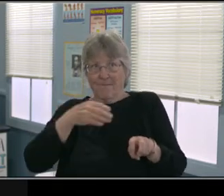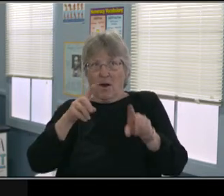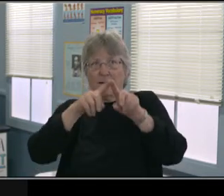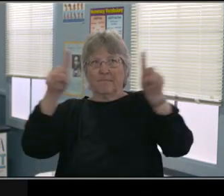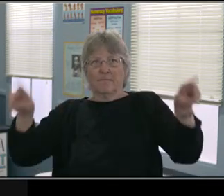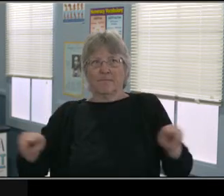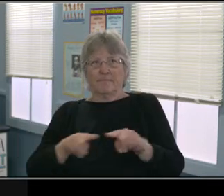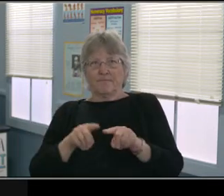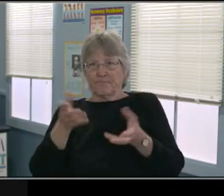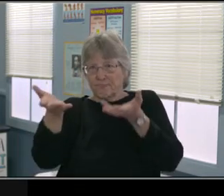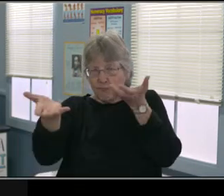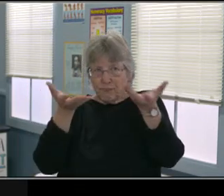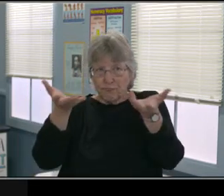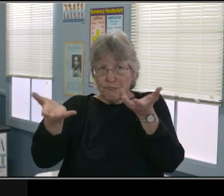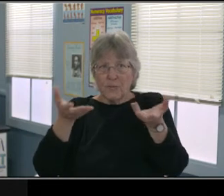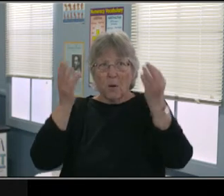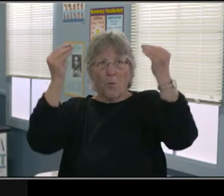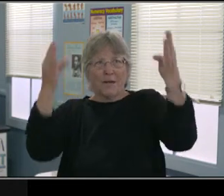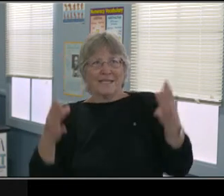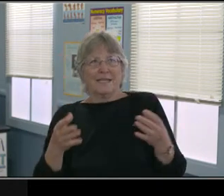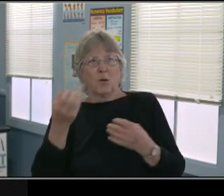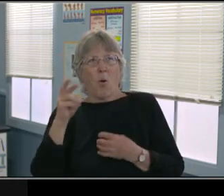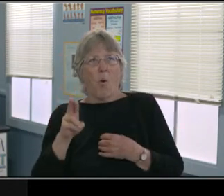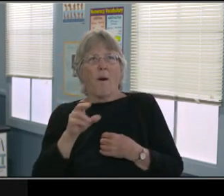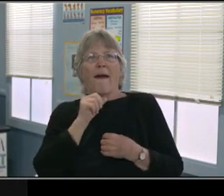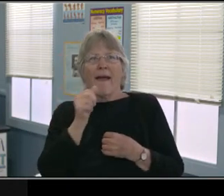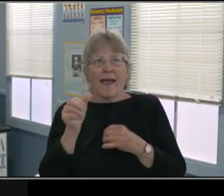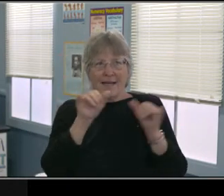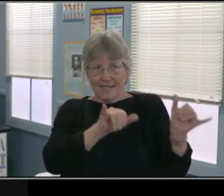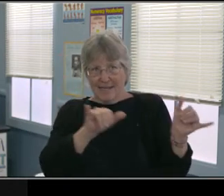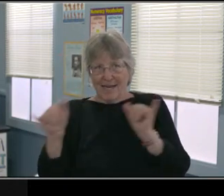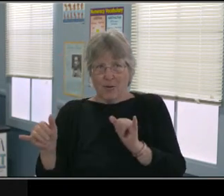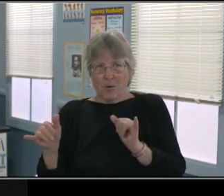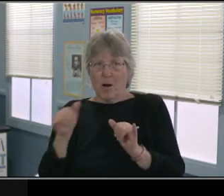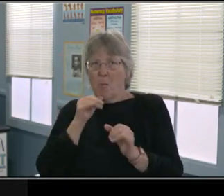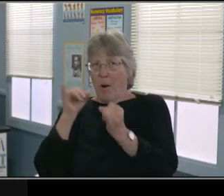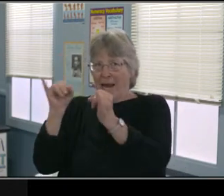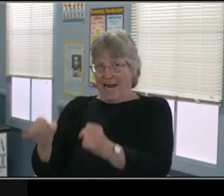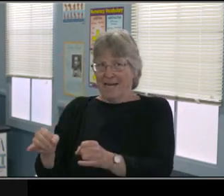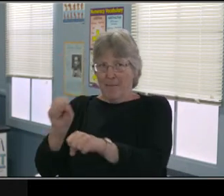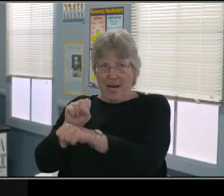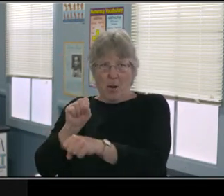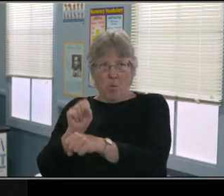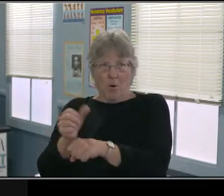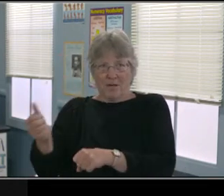Direct your eye down towards the green highlight. It says, "Parent will be notified of the school's intent